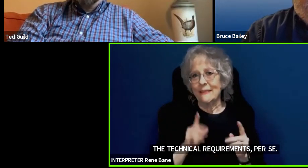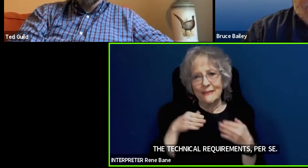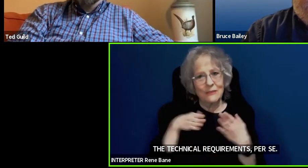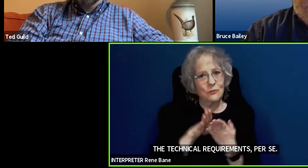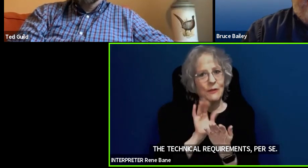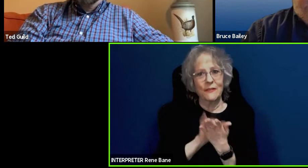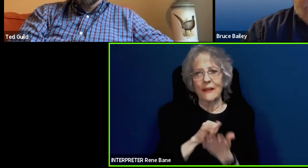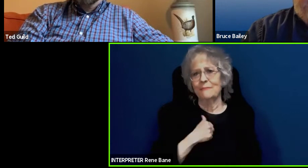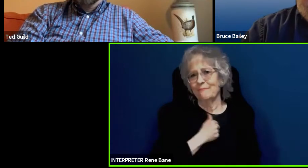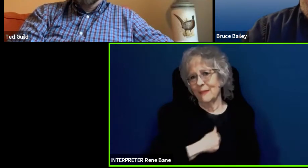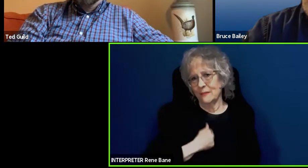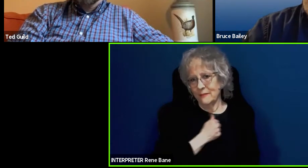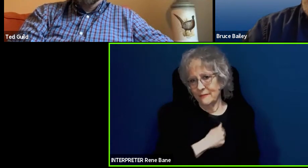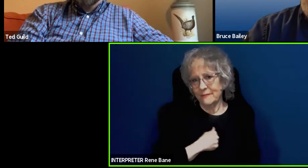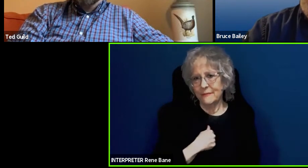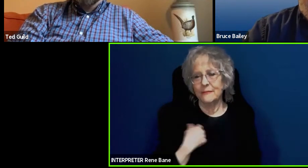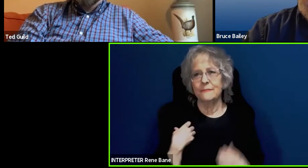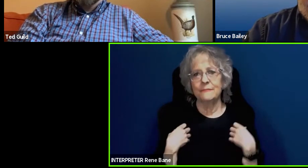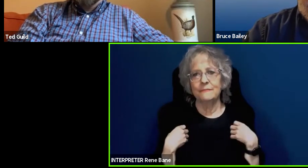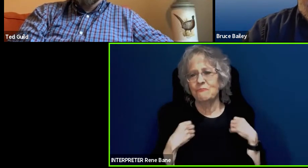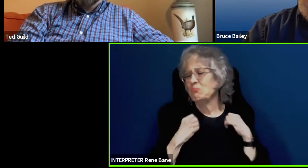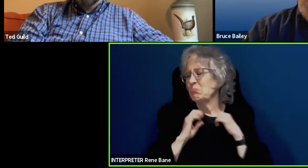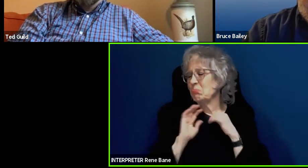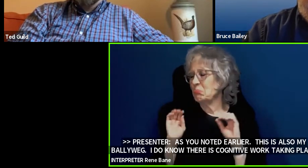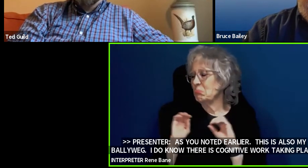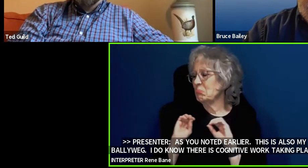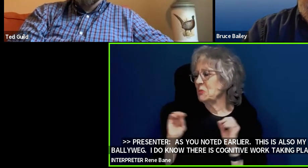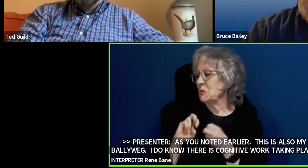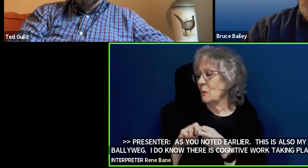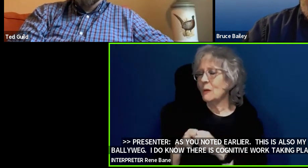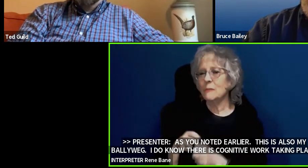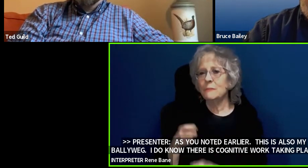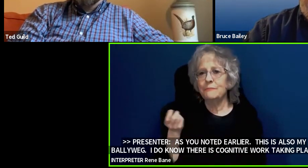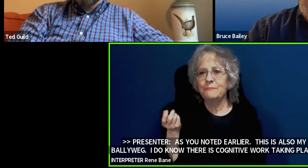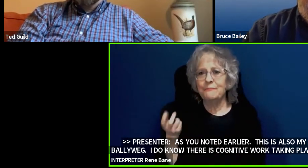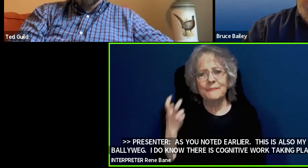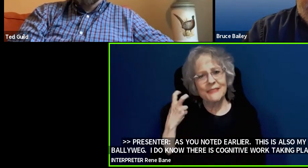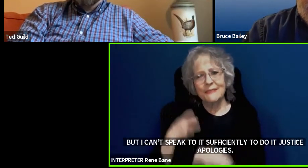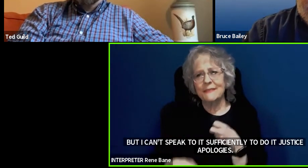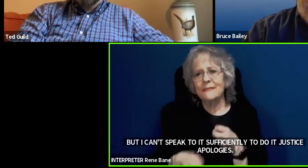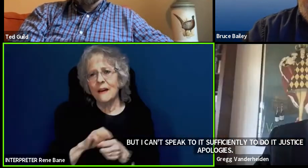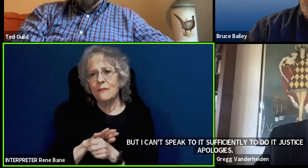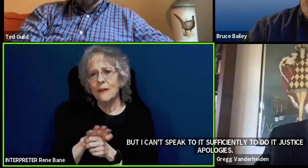Bruce Bailey: It is no problem. It is a tough area and I know there is some activity in